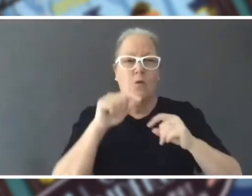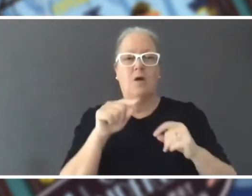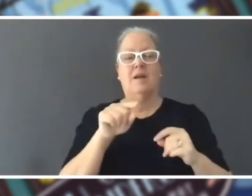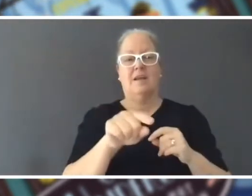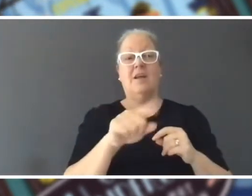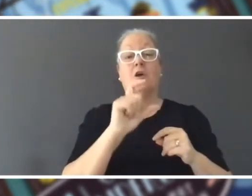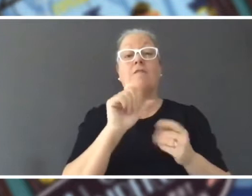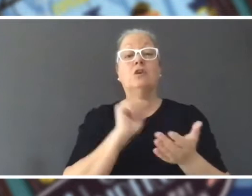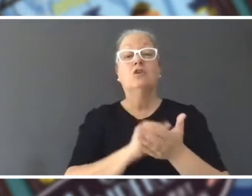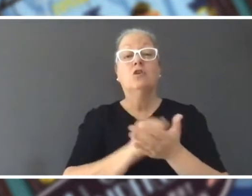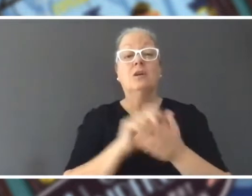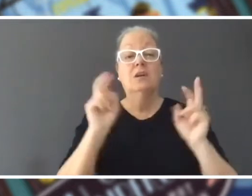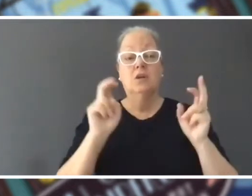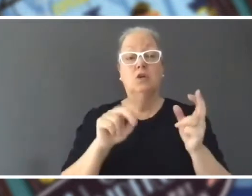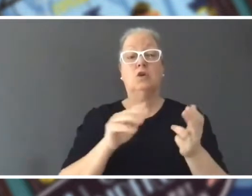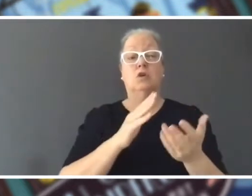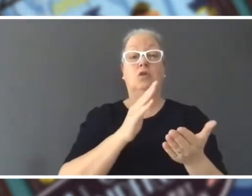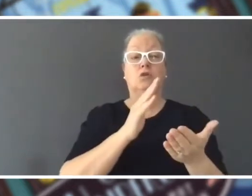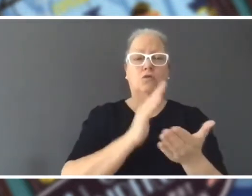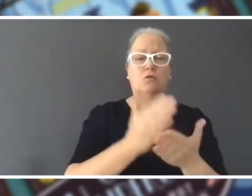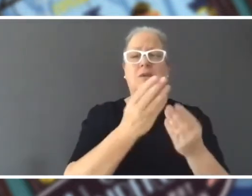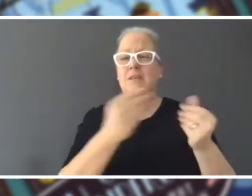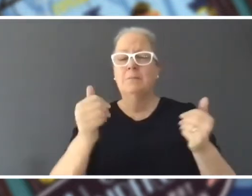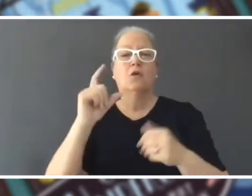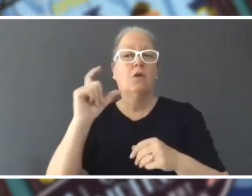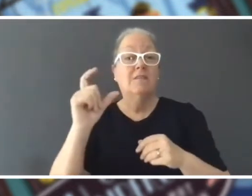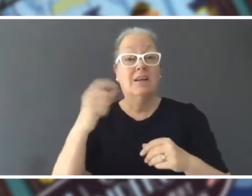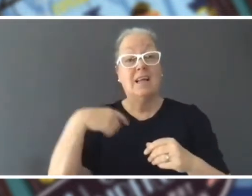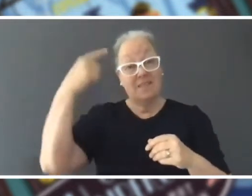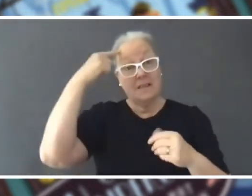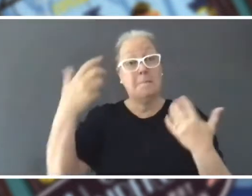'Truly Enormous Coffees', which I think a lot of people could get on board with.